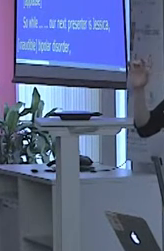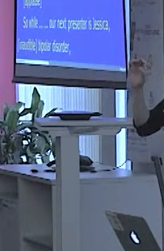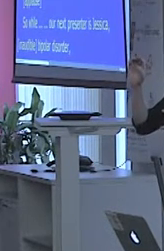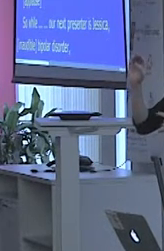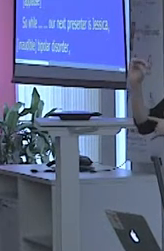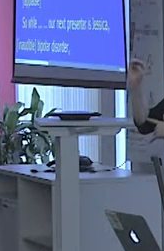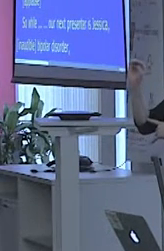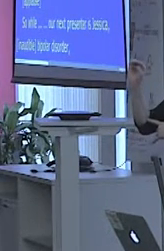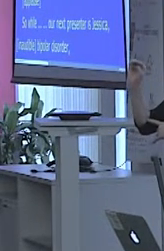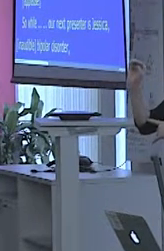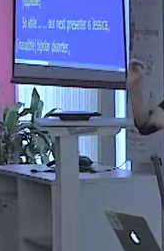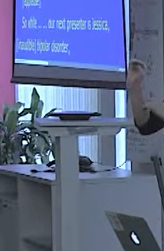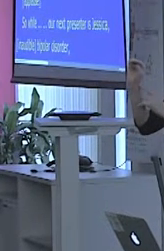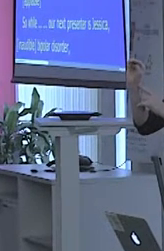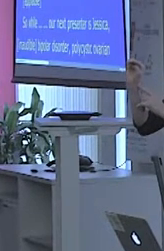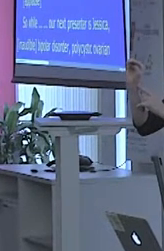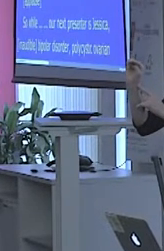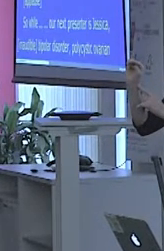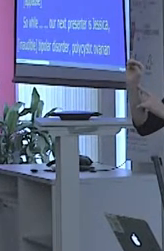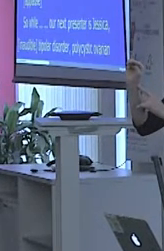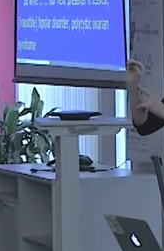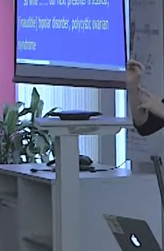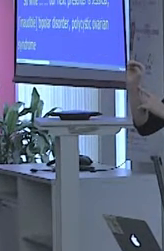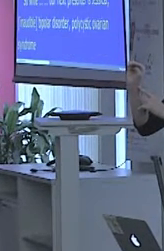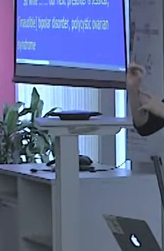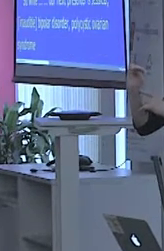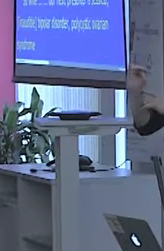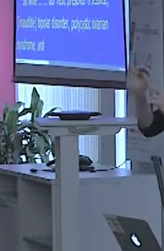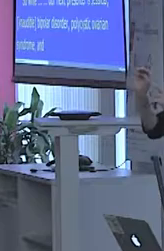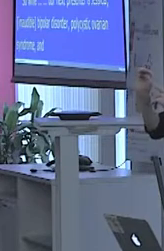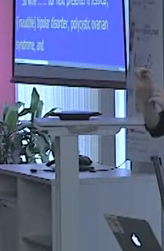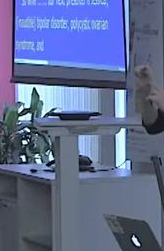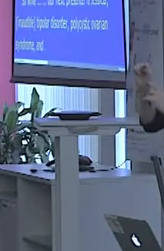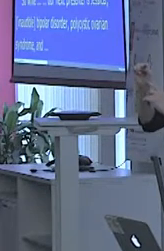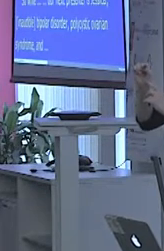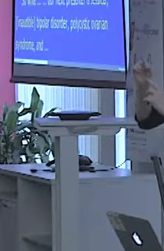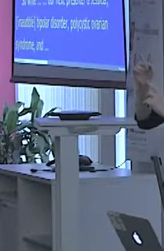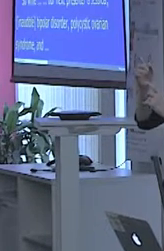a disease for which she carries a cane, asthma, and psoriasis.